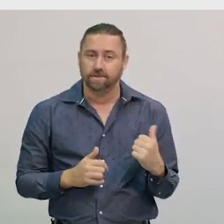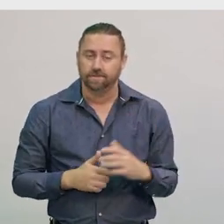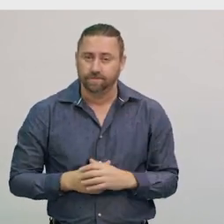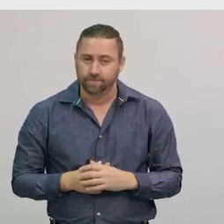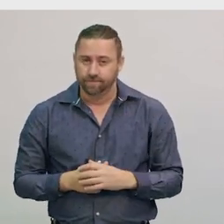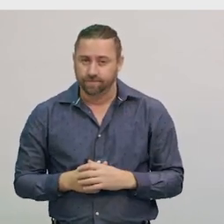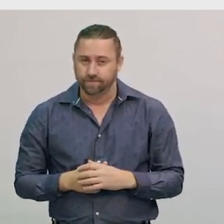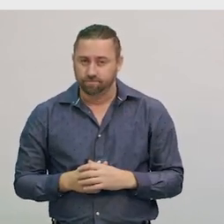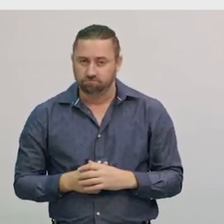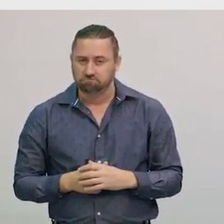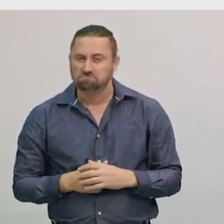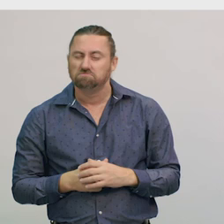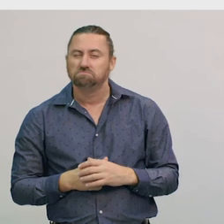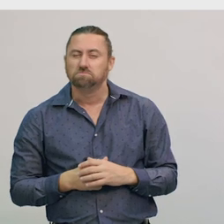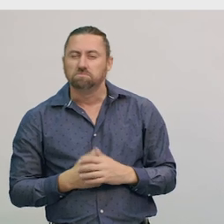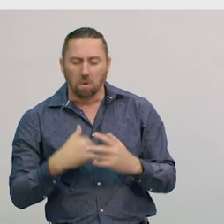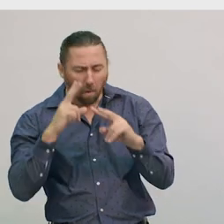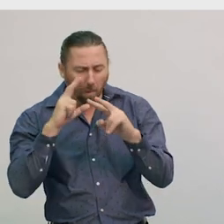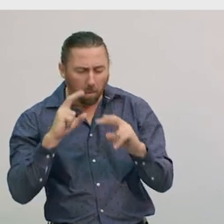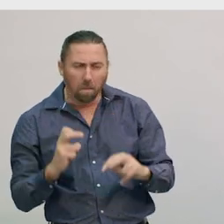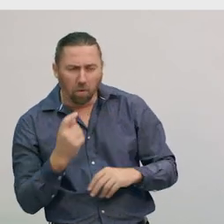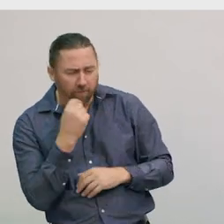Let's look at a couple more closely.